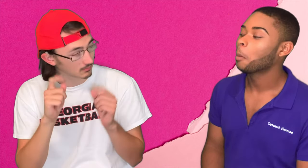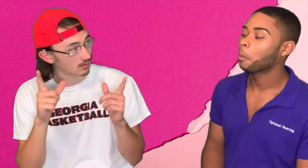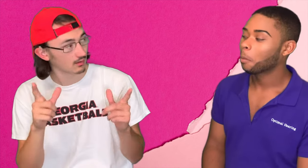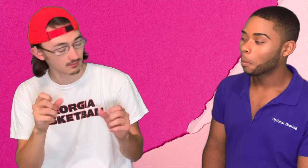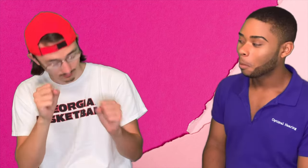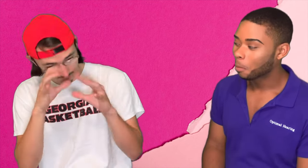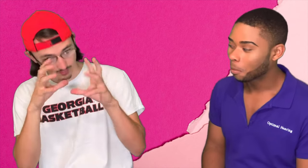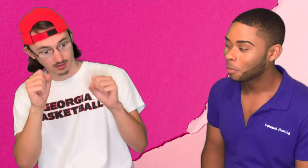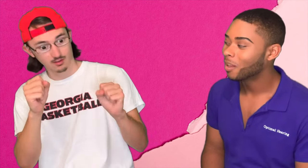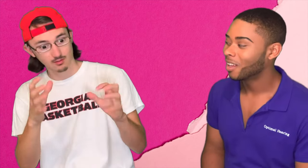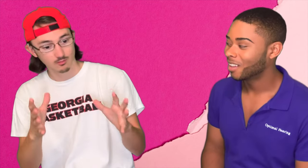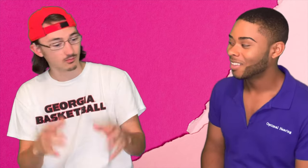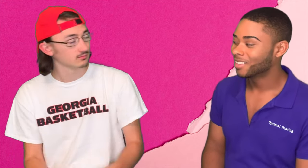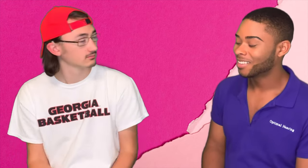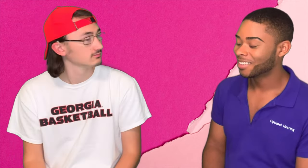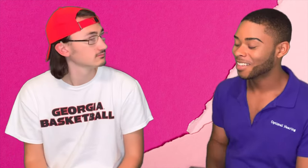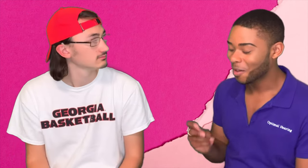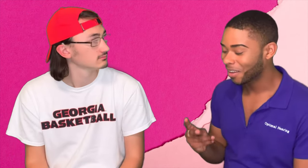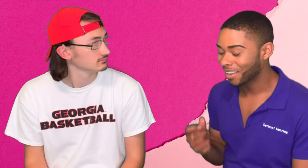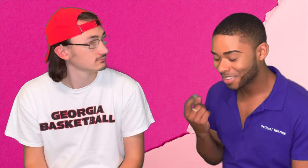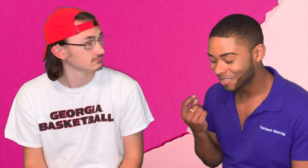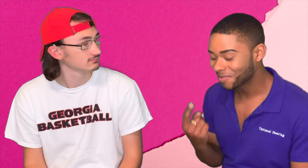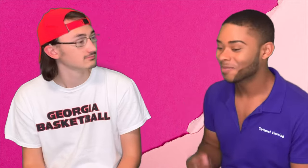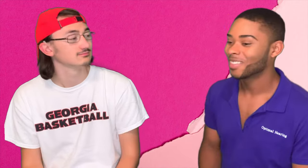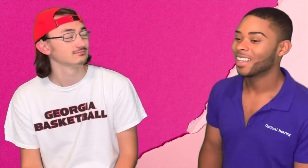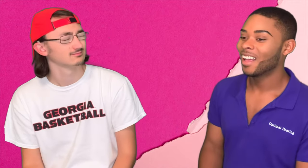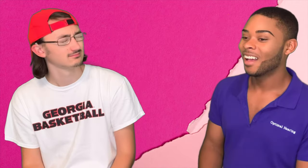Luke: It means "surprise amazed Wow" Bryce: Cool, okay!